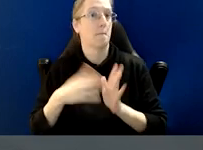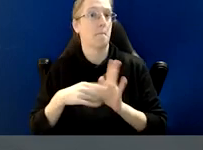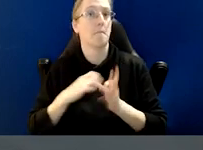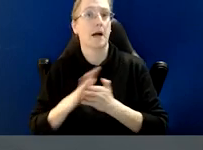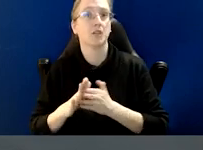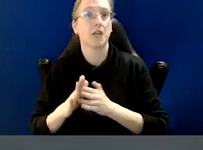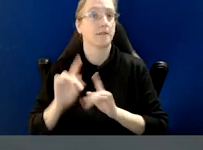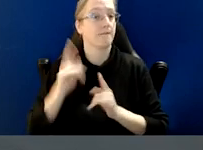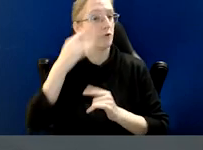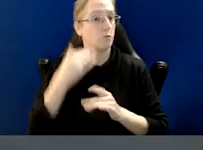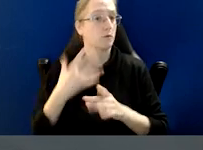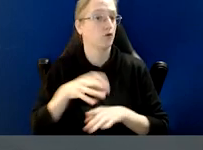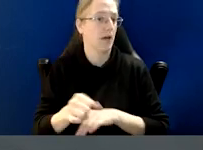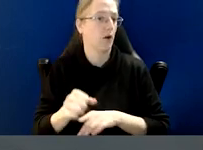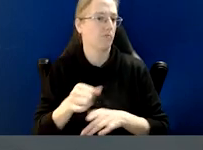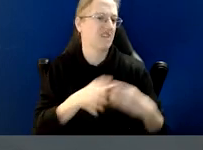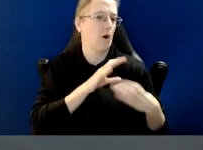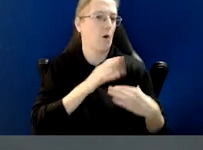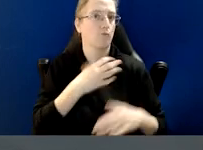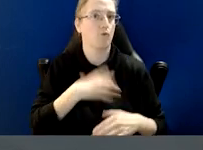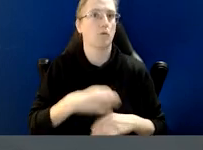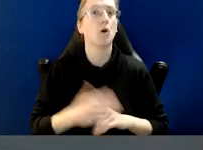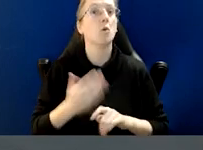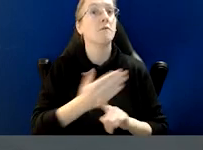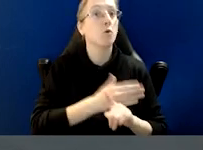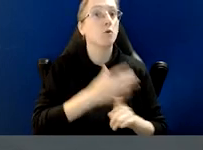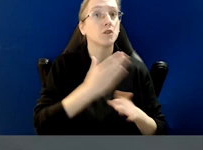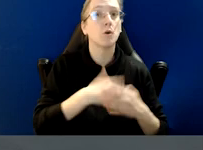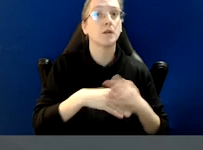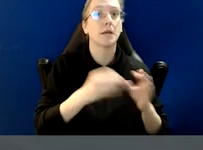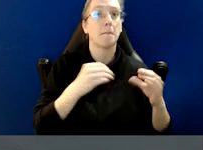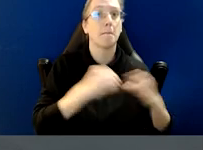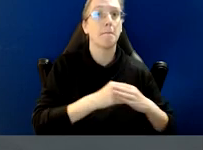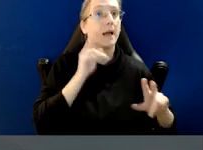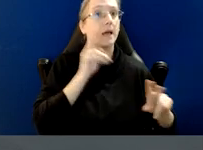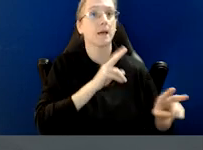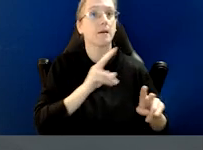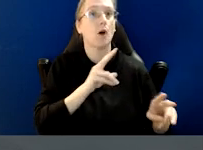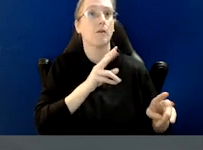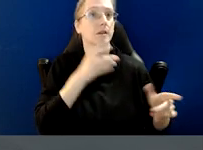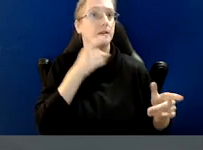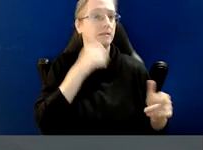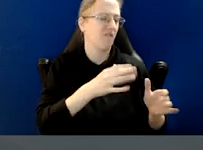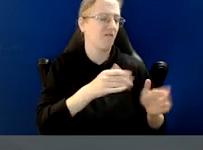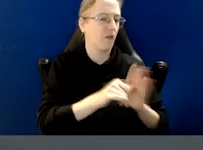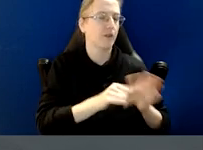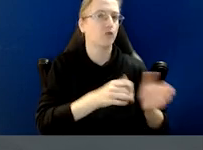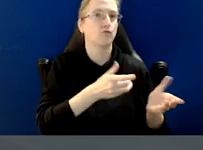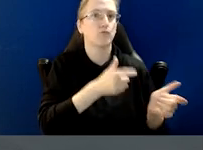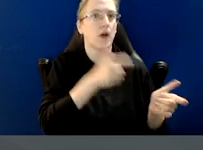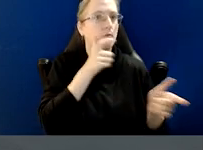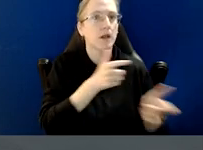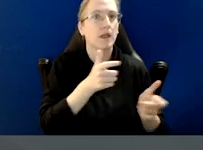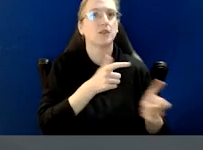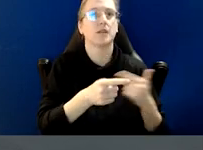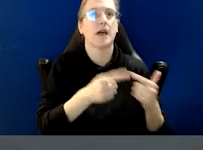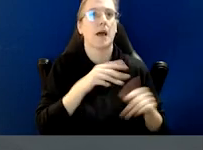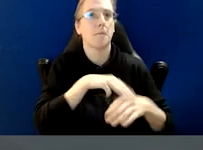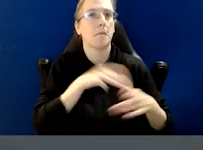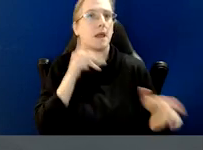she undertook roles overseas in banking, financial regulation, and police oversight most recently as the deputy chair of the Independent